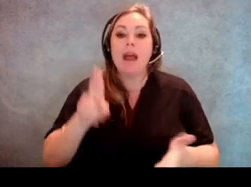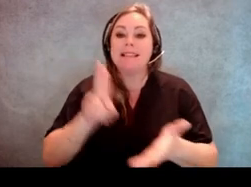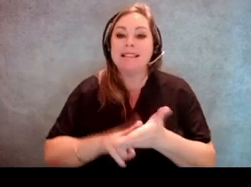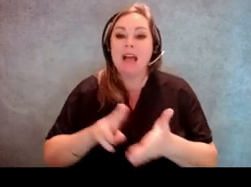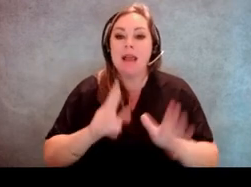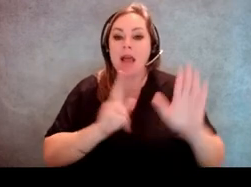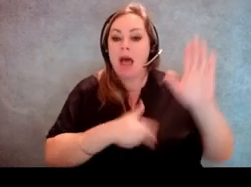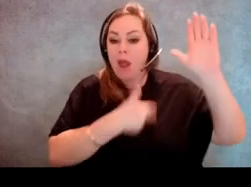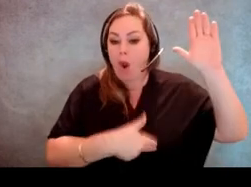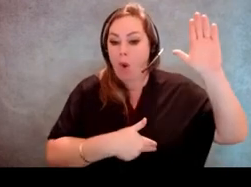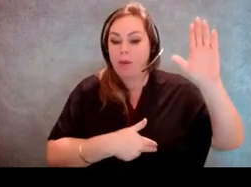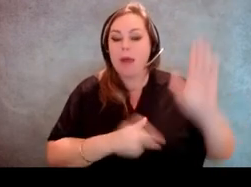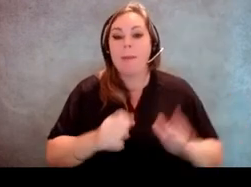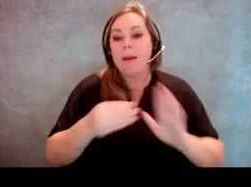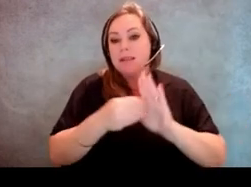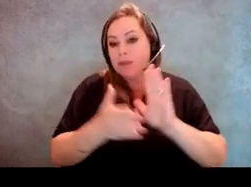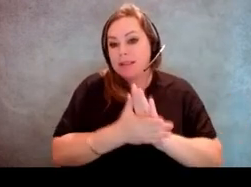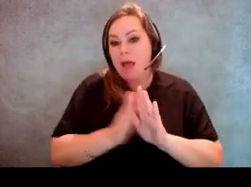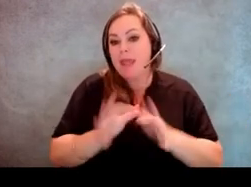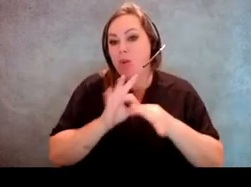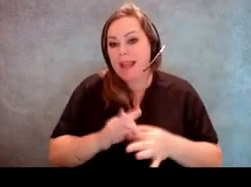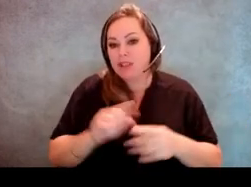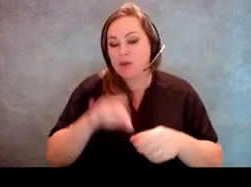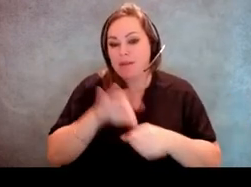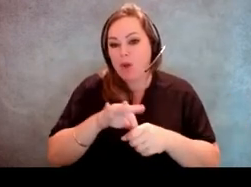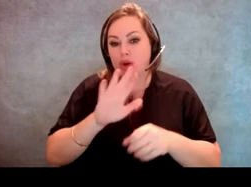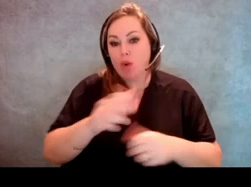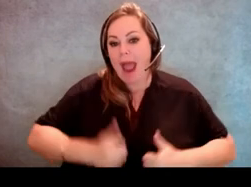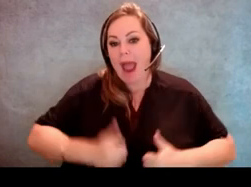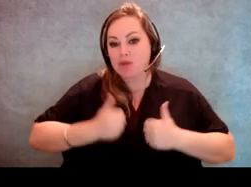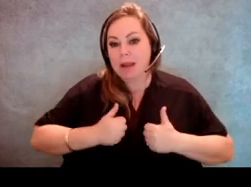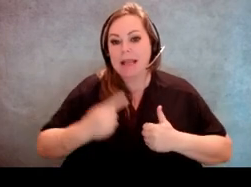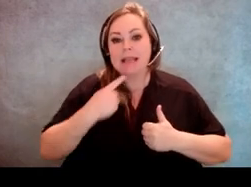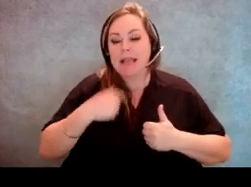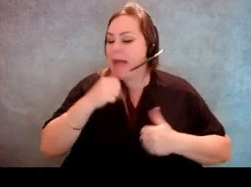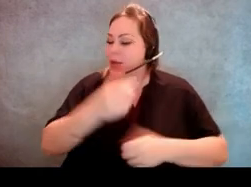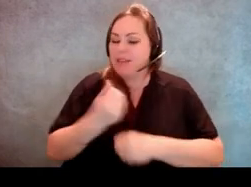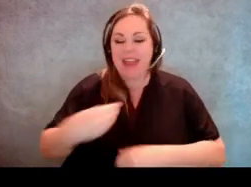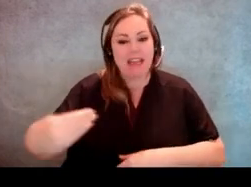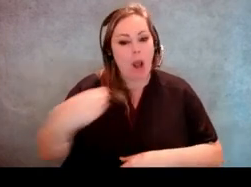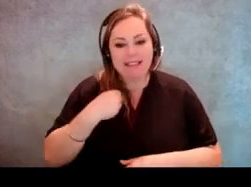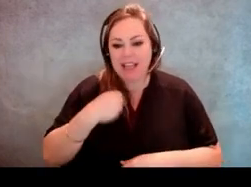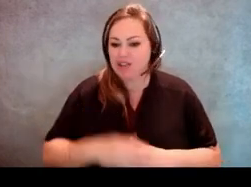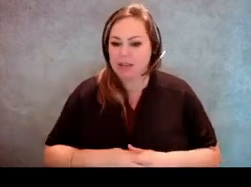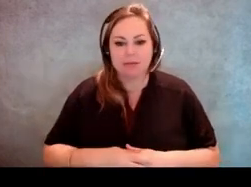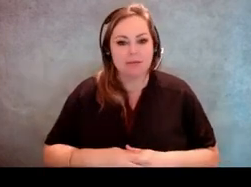must provide their relationship to the voter, your address and mark that you didn't receive any kind of compensation for your service.